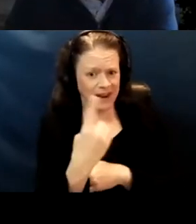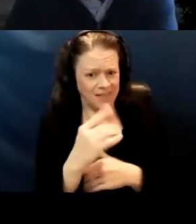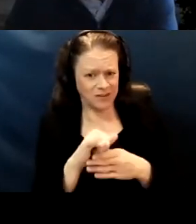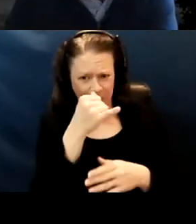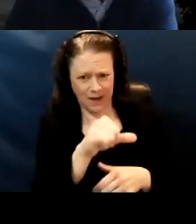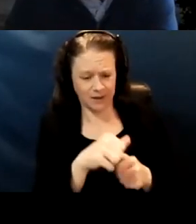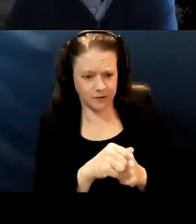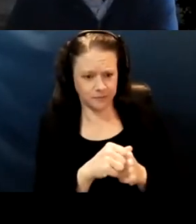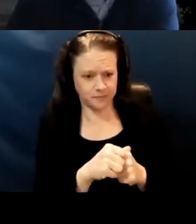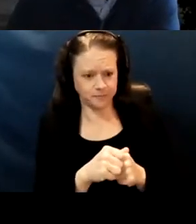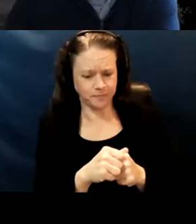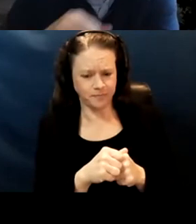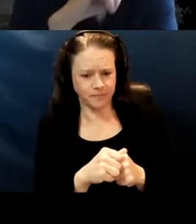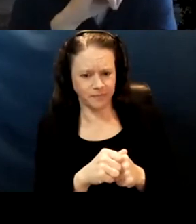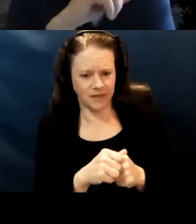But I mean, that's why I've also...